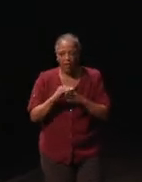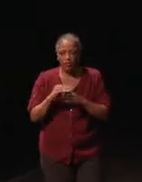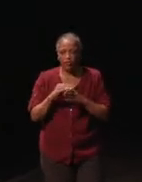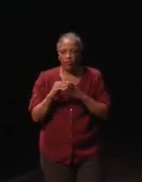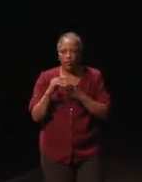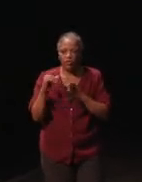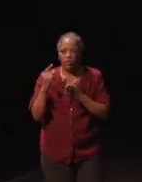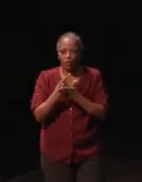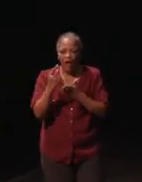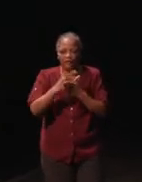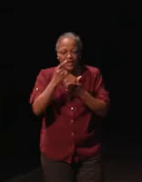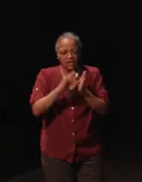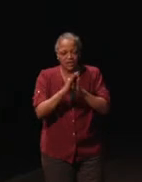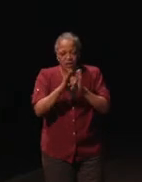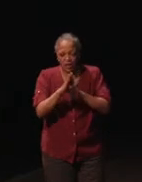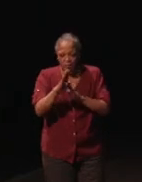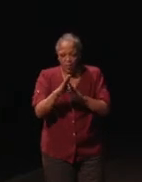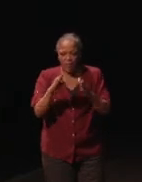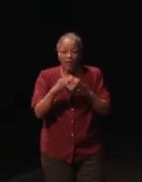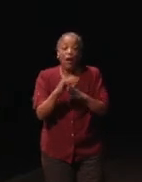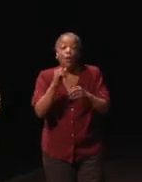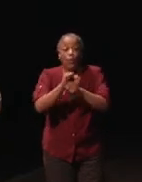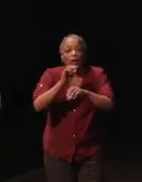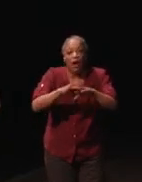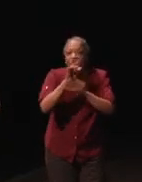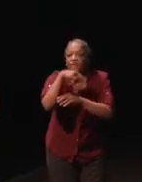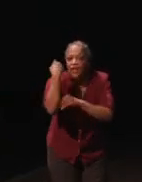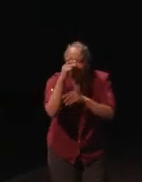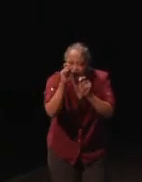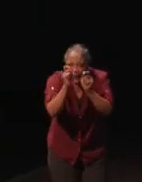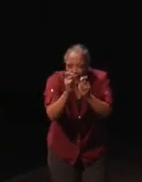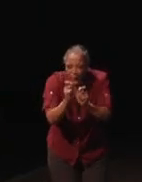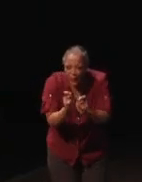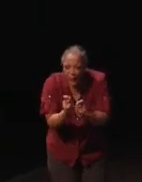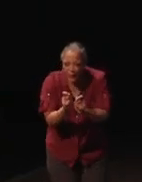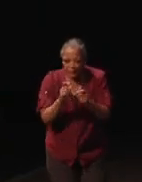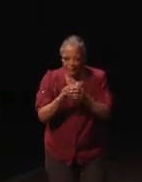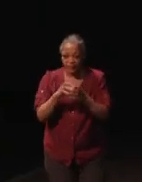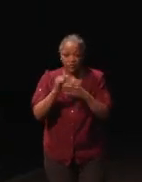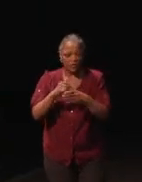literally working on making Peyton Manning's face. So, I said I have